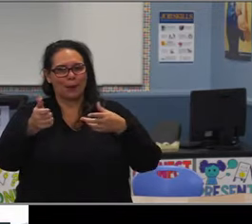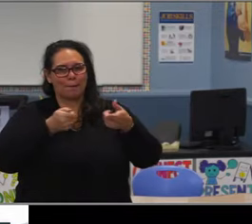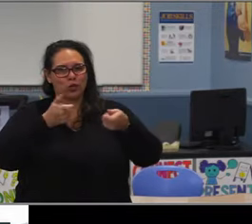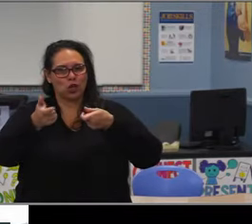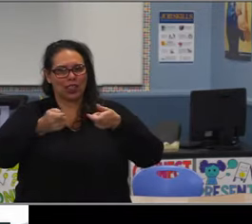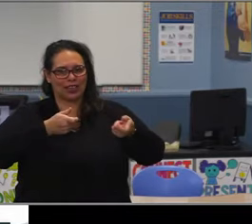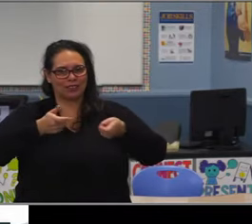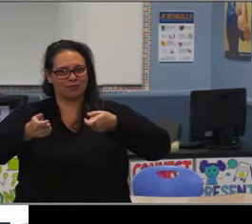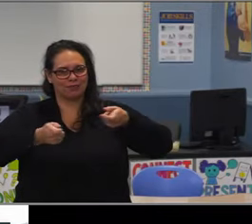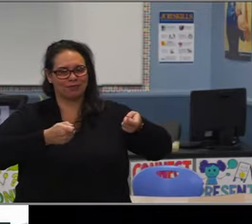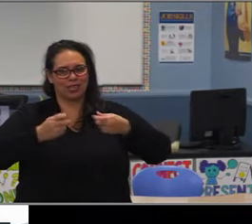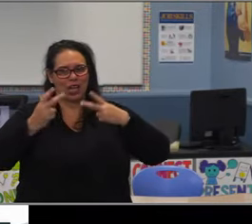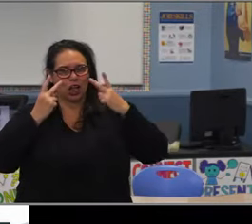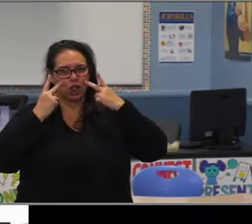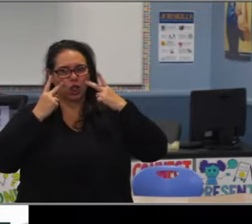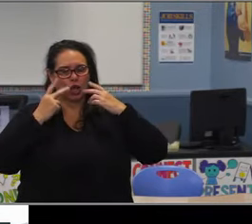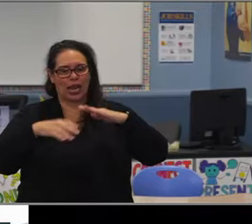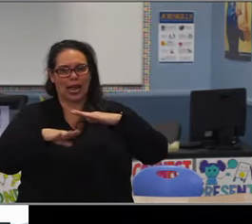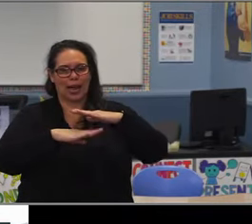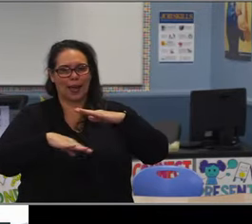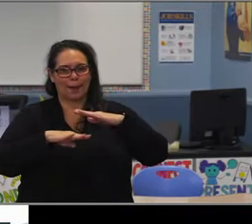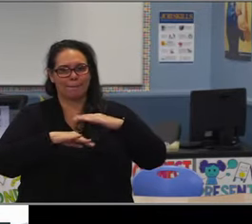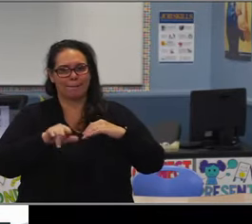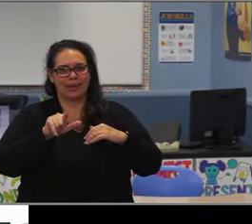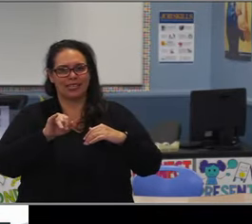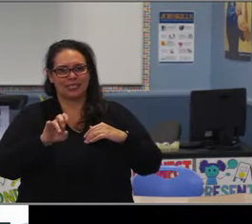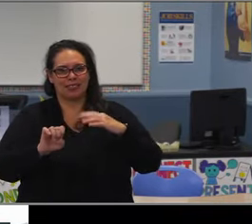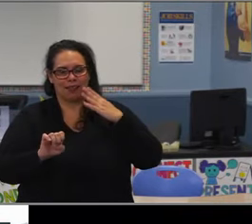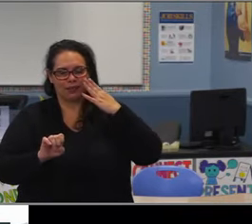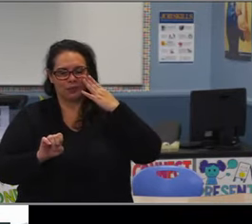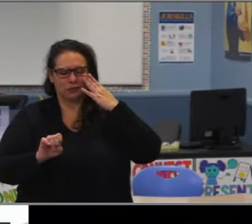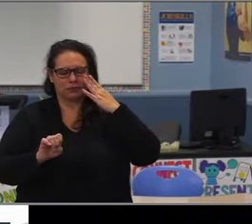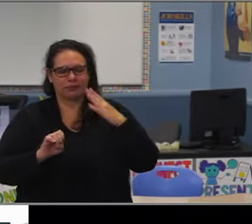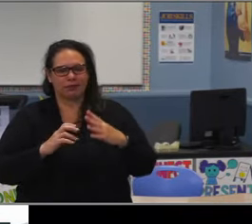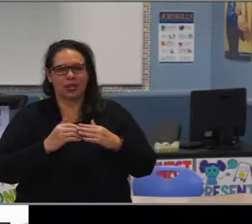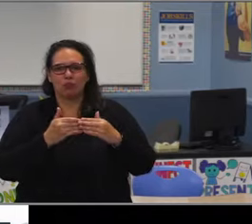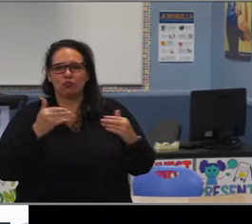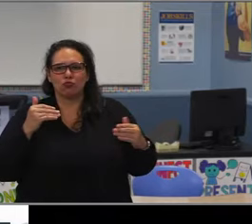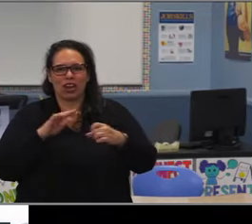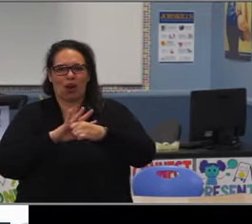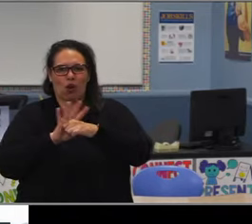So to speak. And again, it's not just to you, Chris, in terms of where we're putting our energies